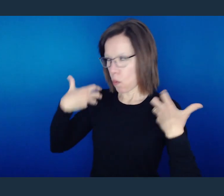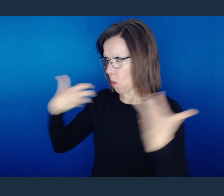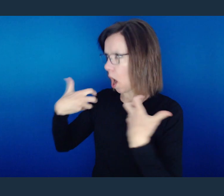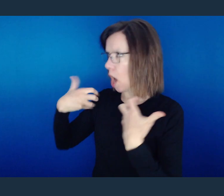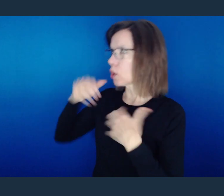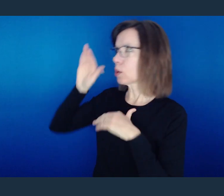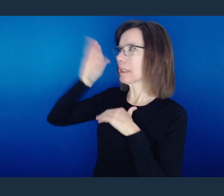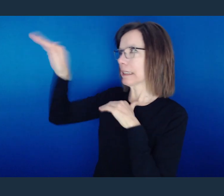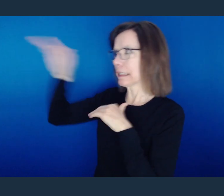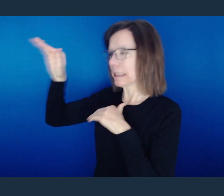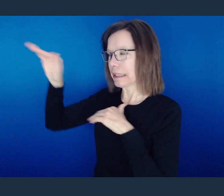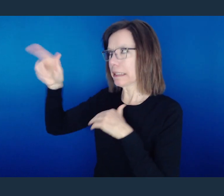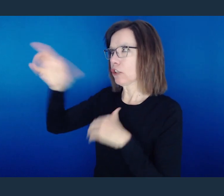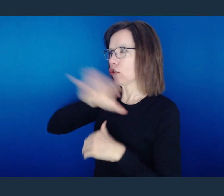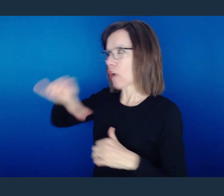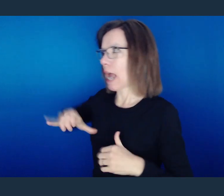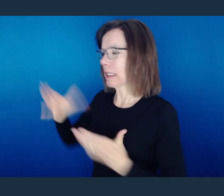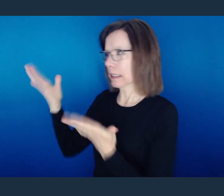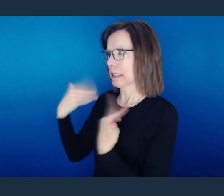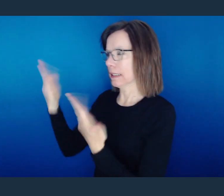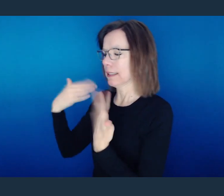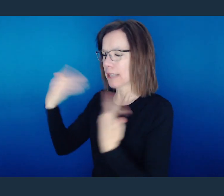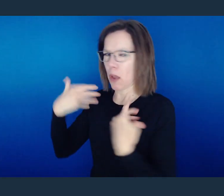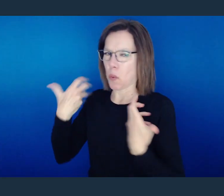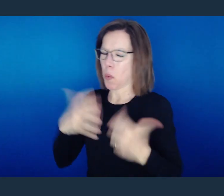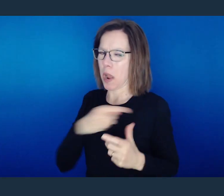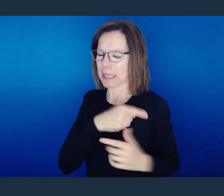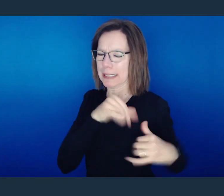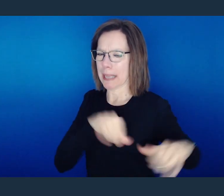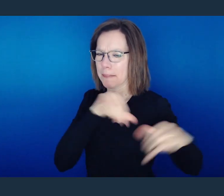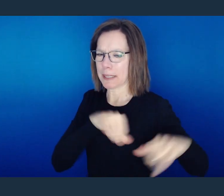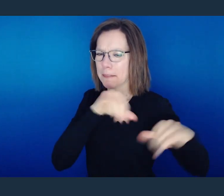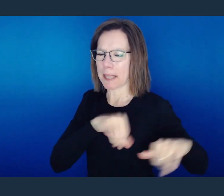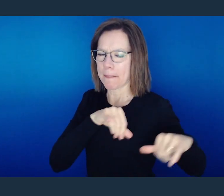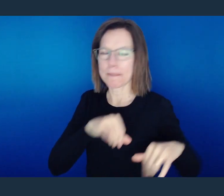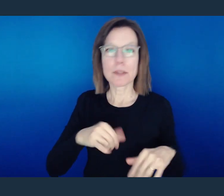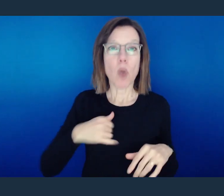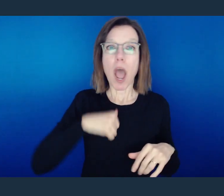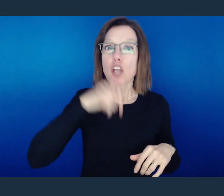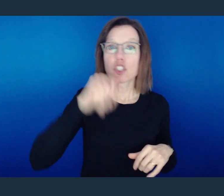crawling, climbing, scratching, and running toward Christ, which means, no, you shouldn't